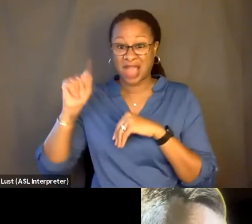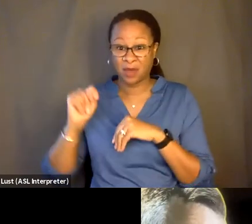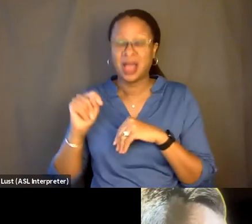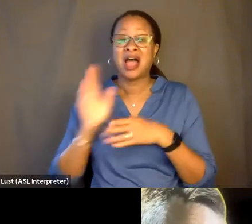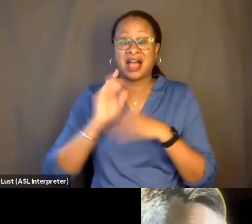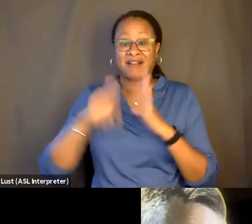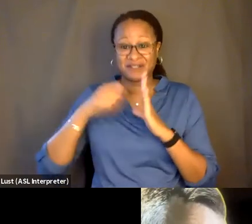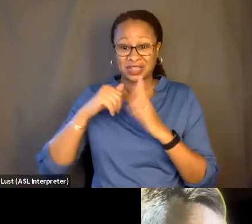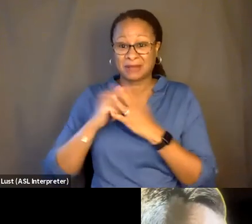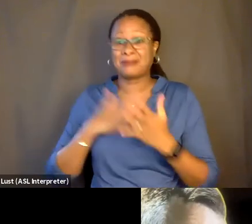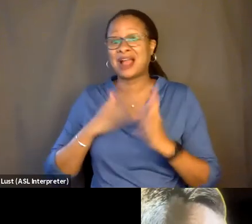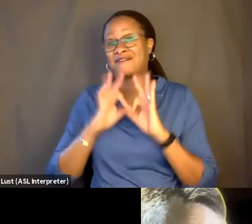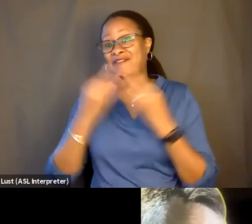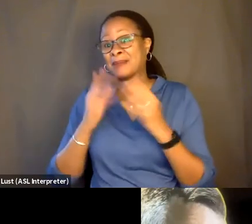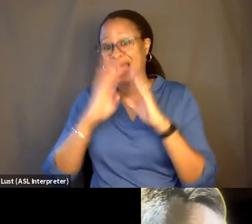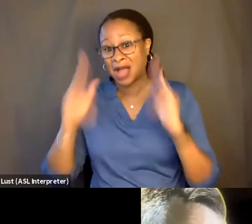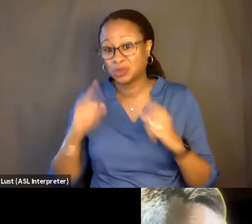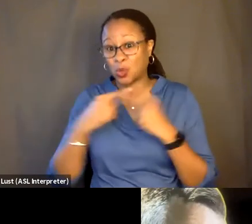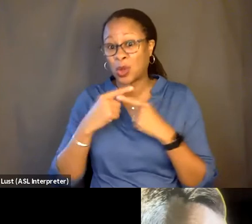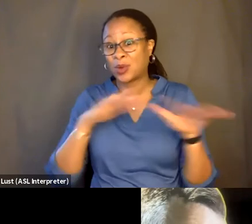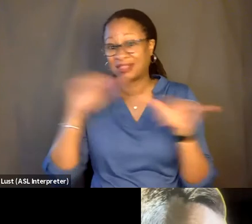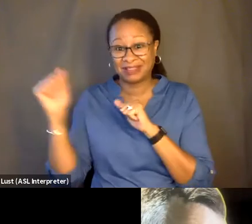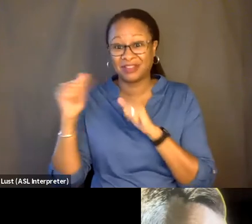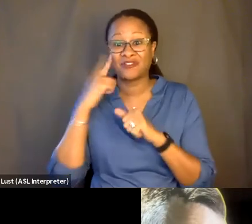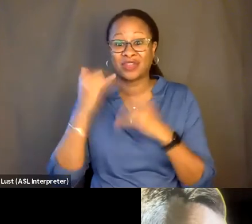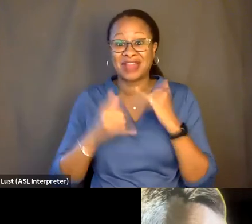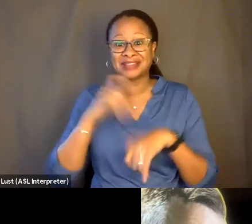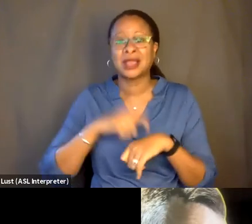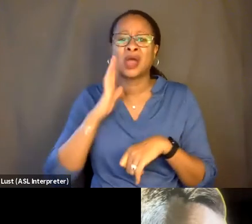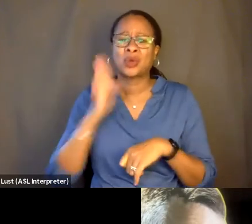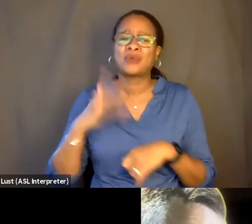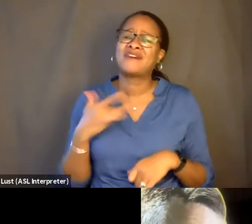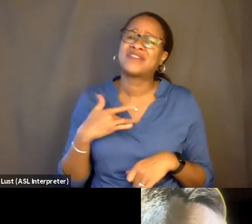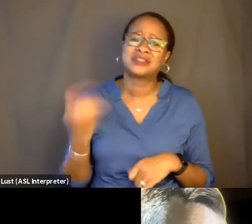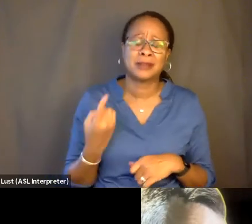I know we're going to feel something. I don't know what it is.